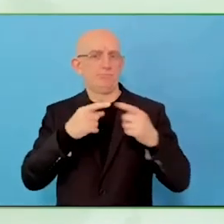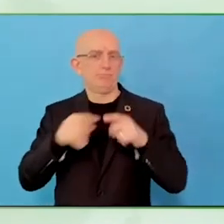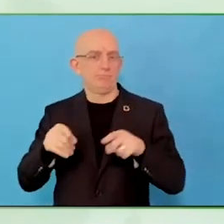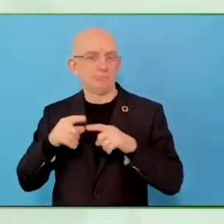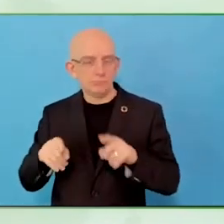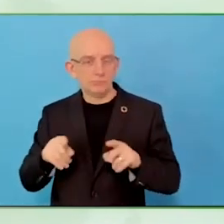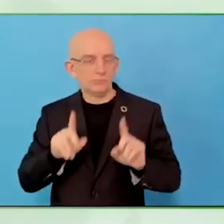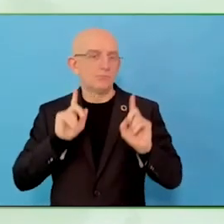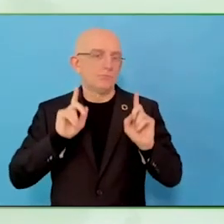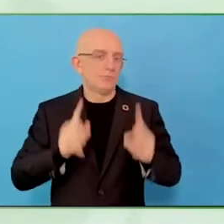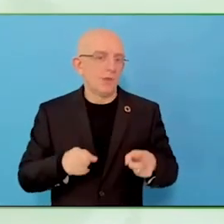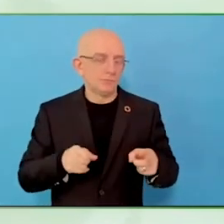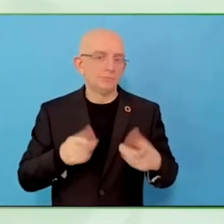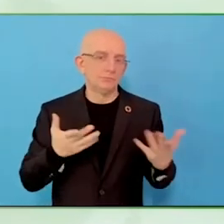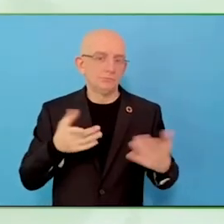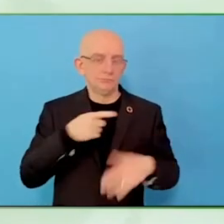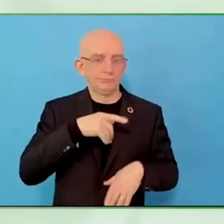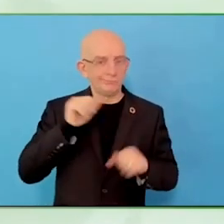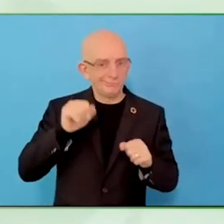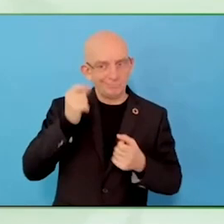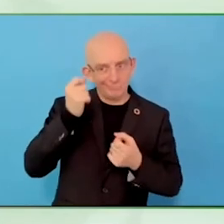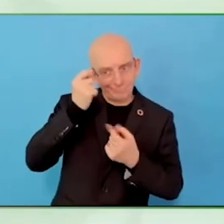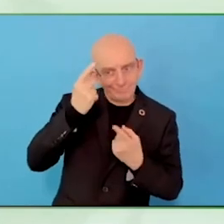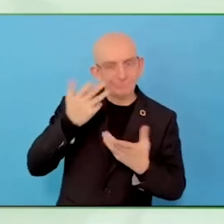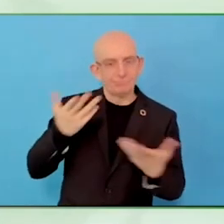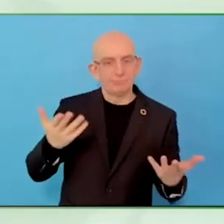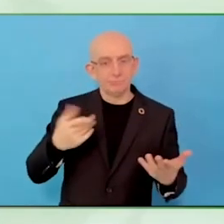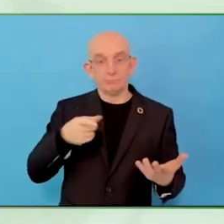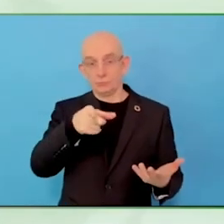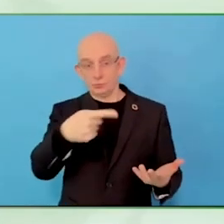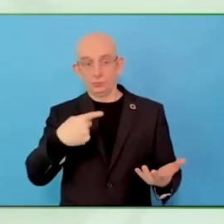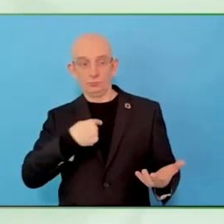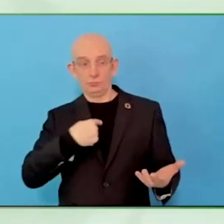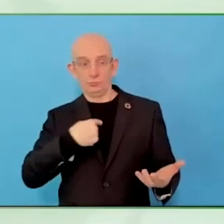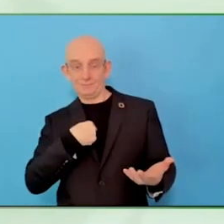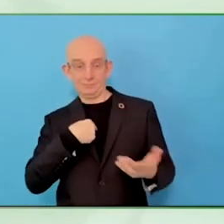That is one of the accessibility is to understand, there is no suit for everyone.